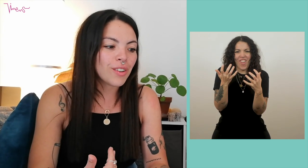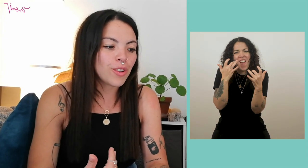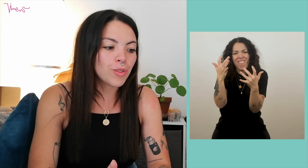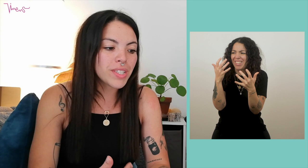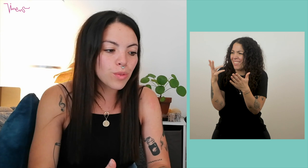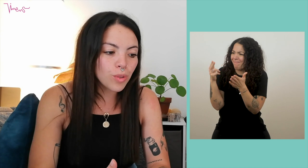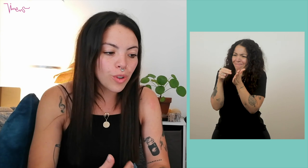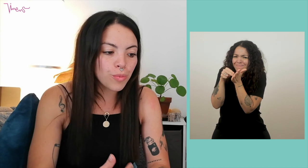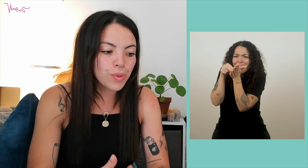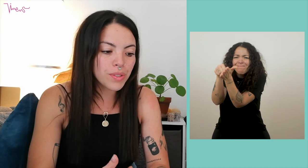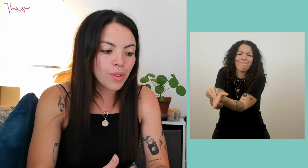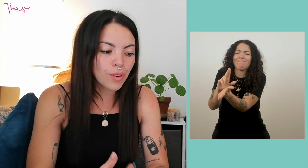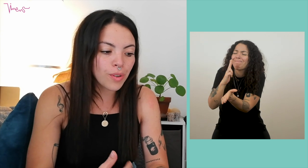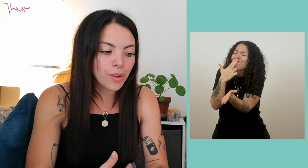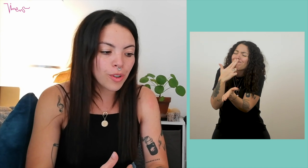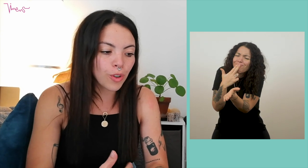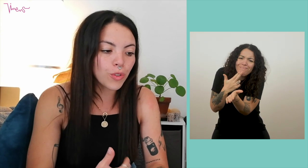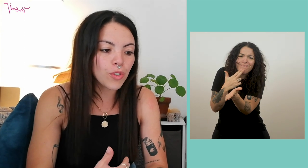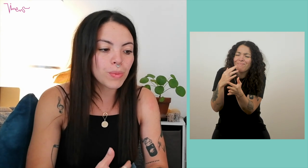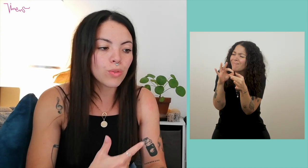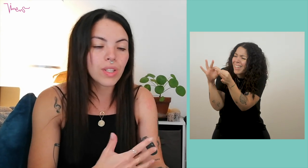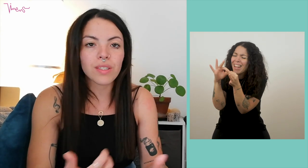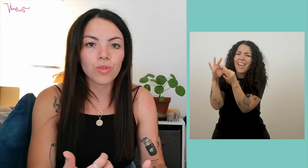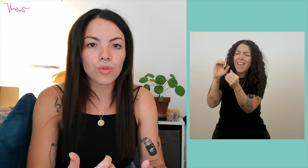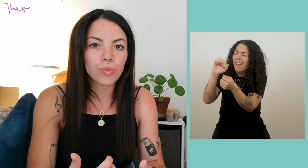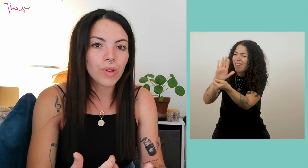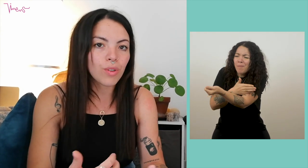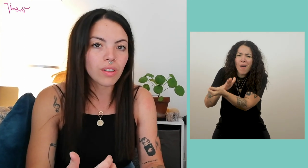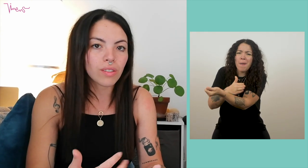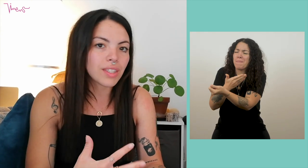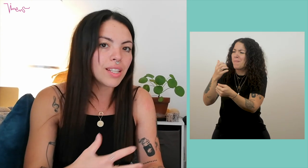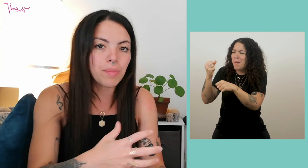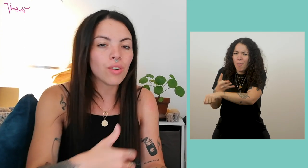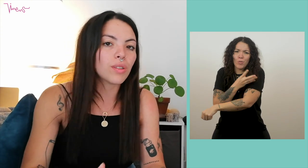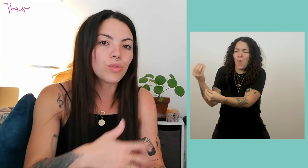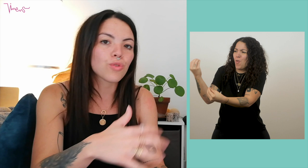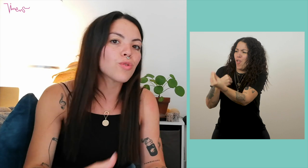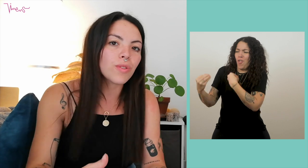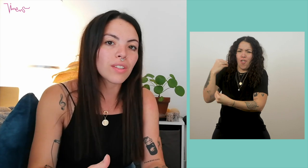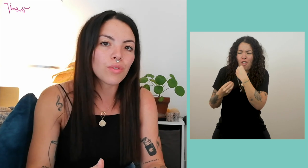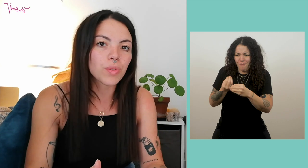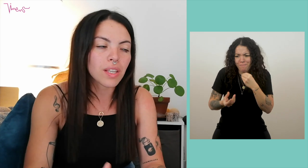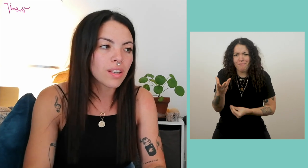speech to be able to retransmit all the emotions that you may have from the start in just listening to the text in French.